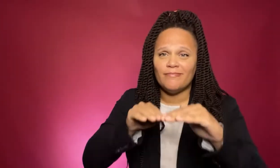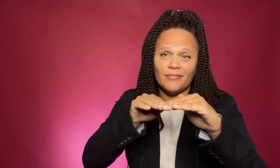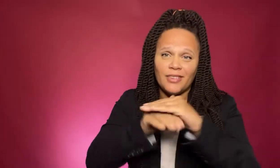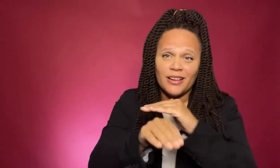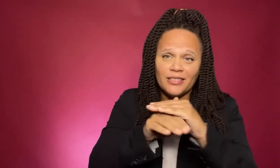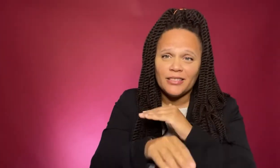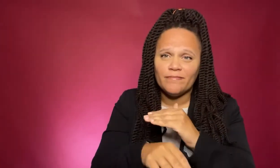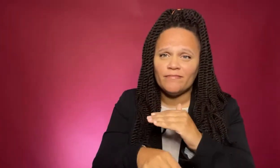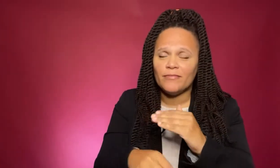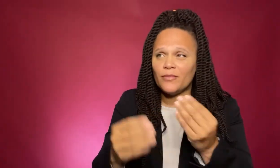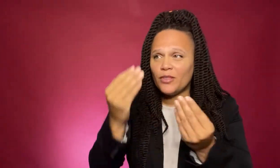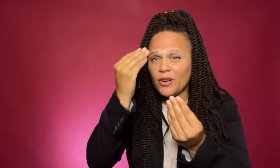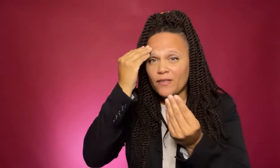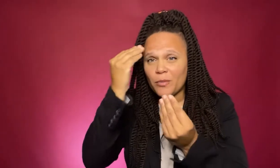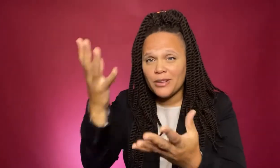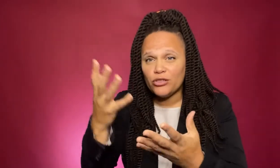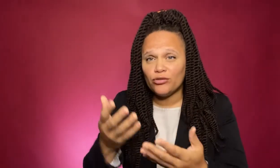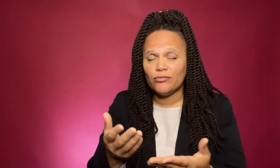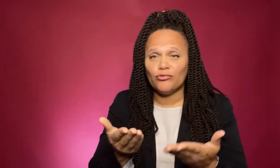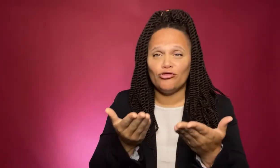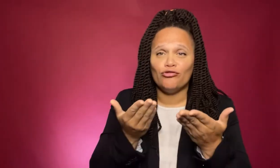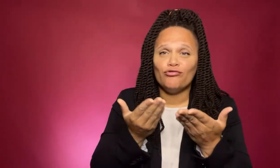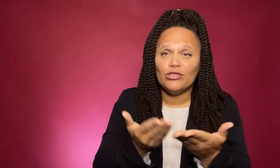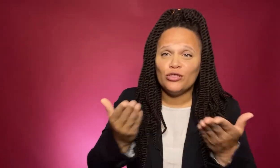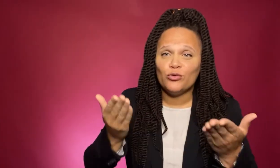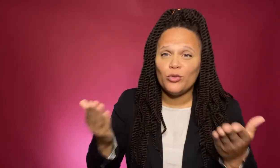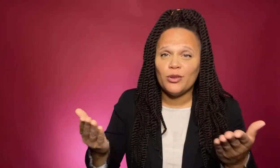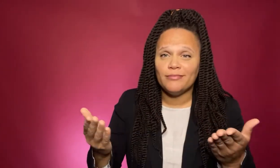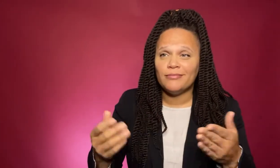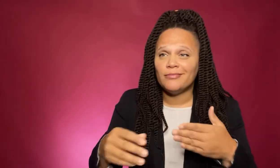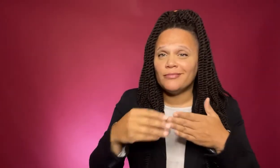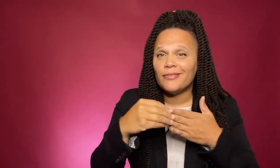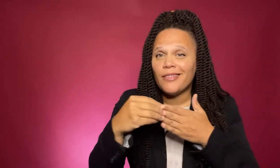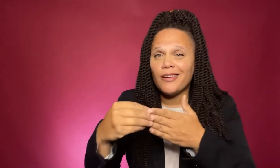access, information, resources.